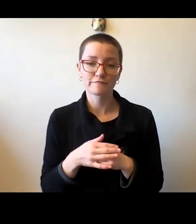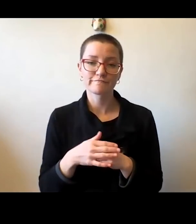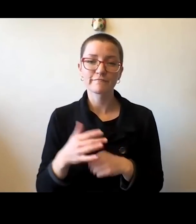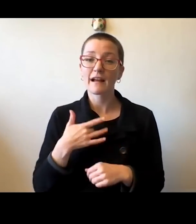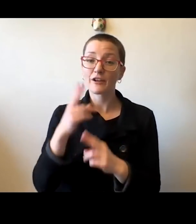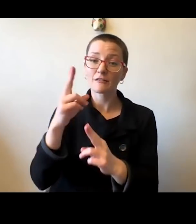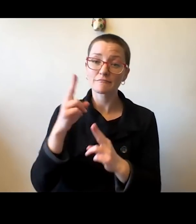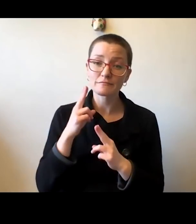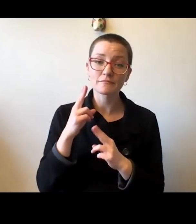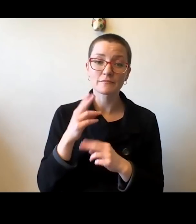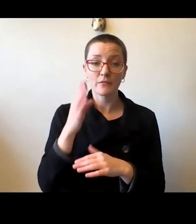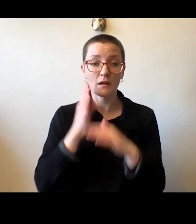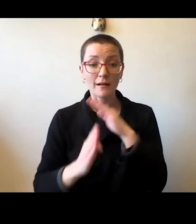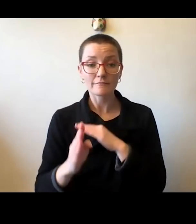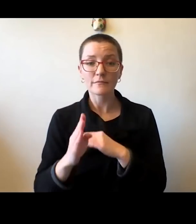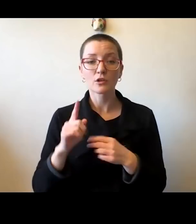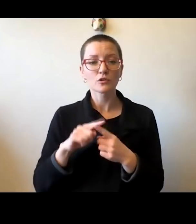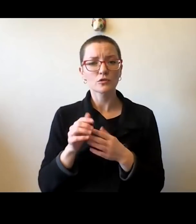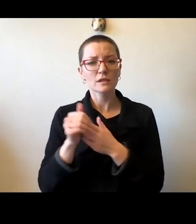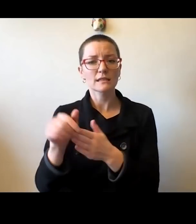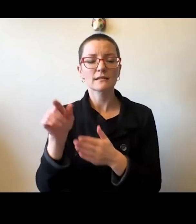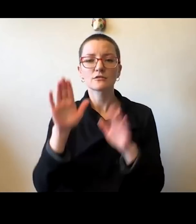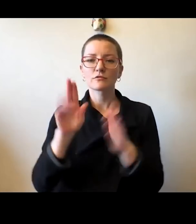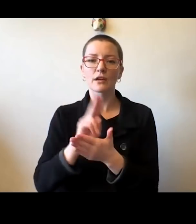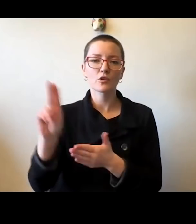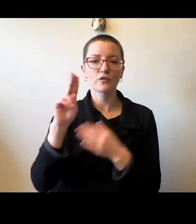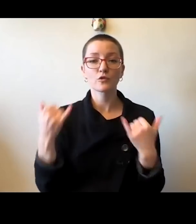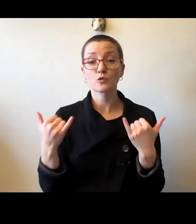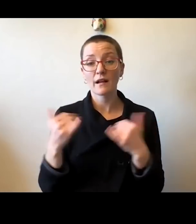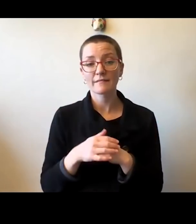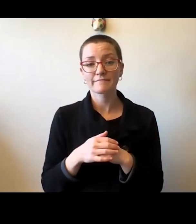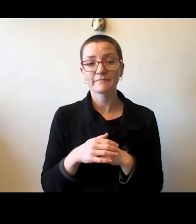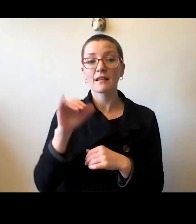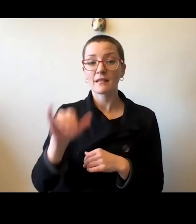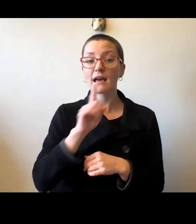to lead this great university today. And that is the State of the University of Illinois,